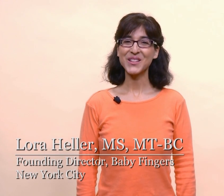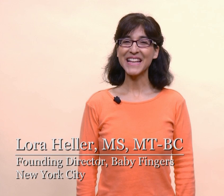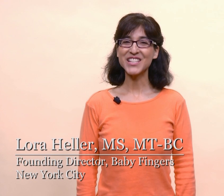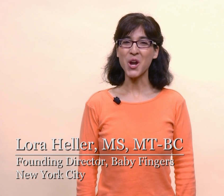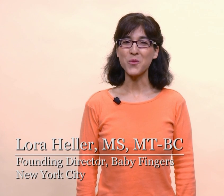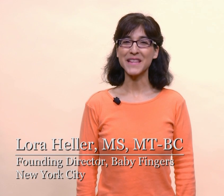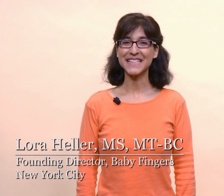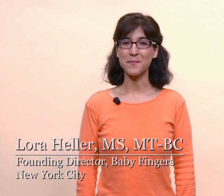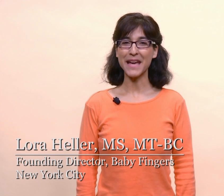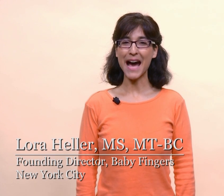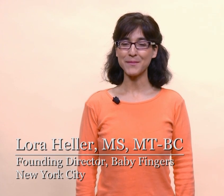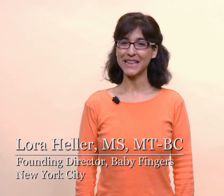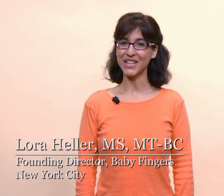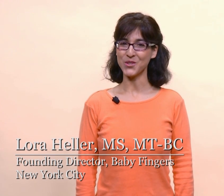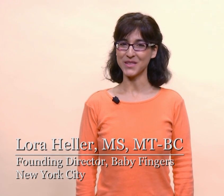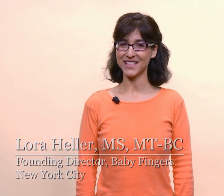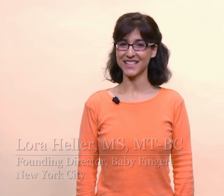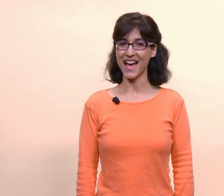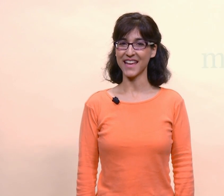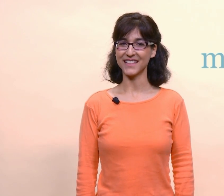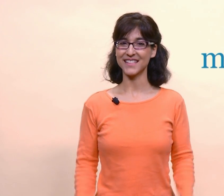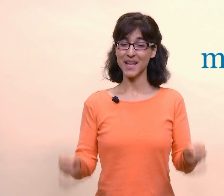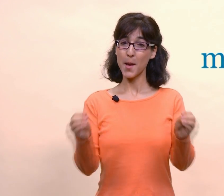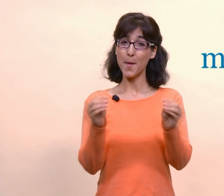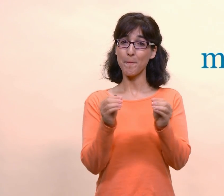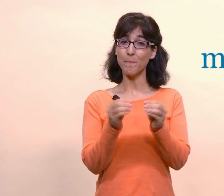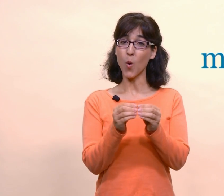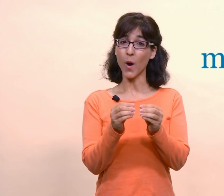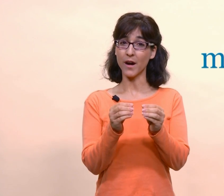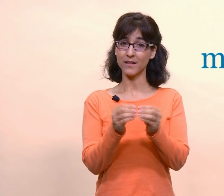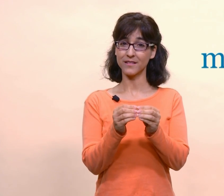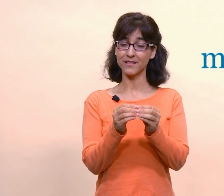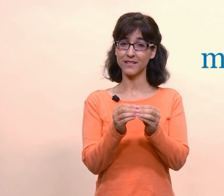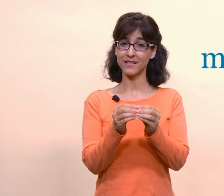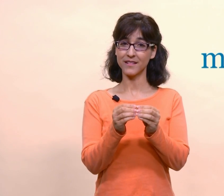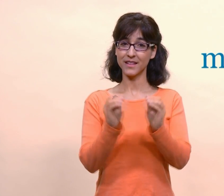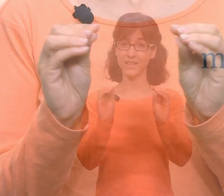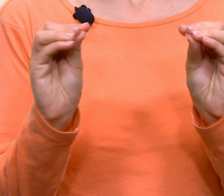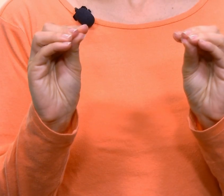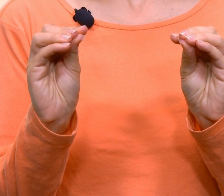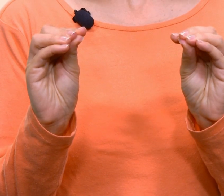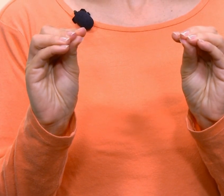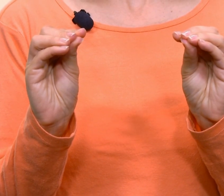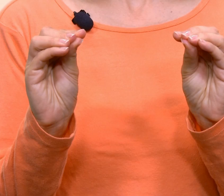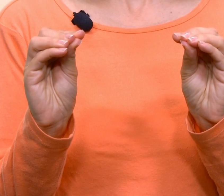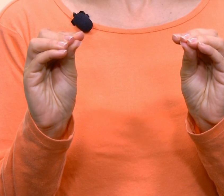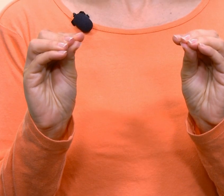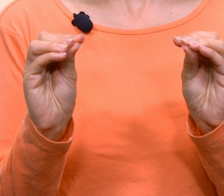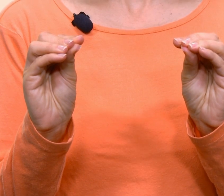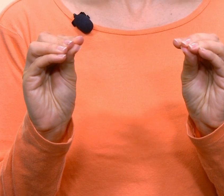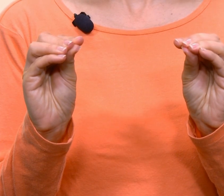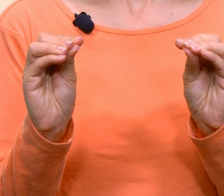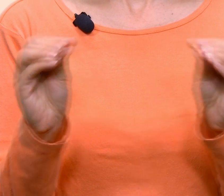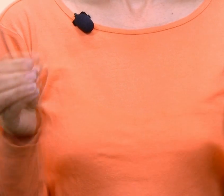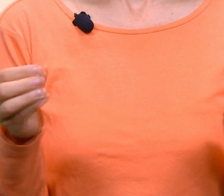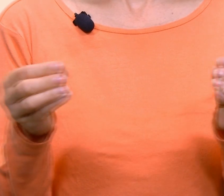So let's start with some commonly used signs. More. Your fingers and your thumbs touch and then your